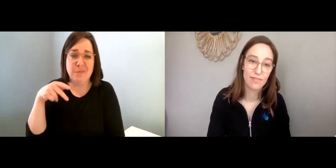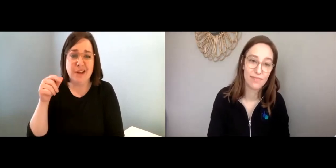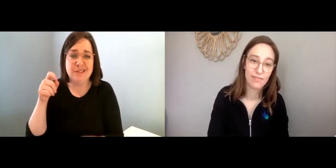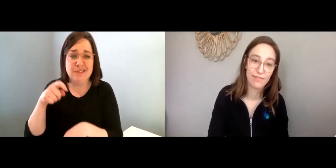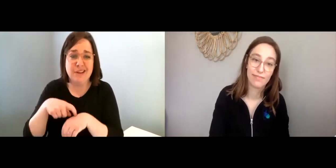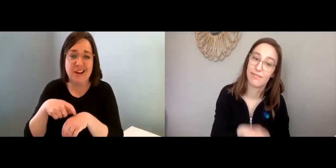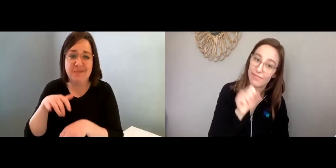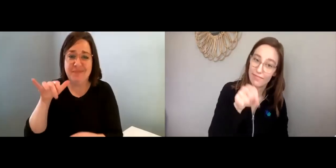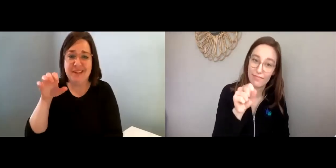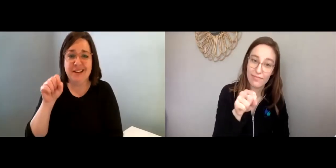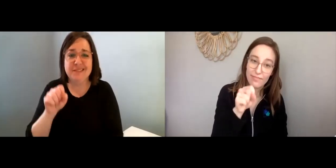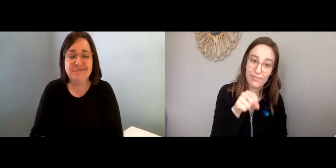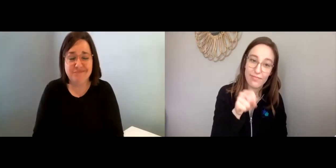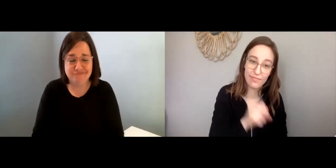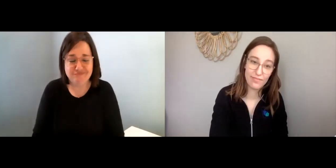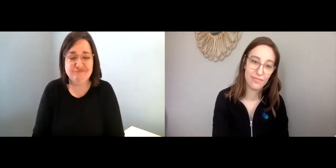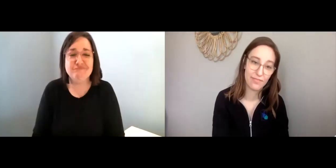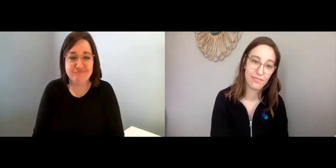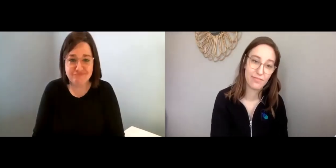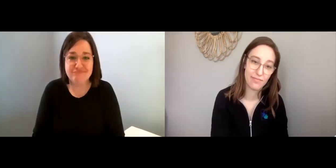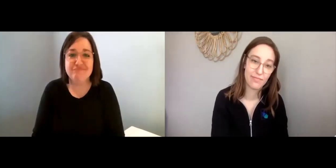Lisa: One step at a time, yep.